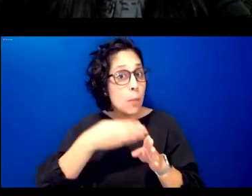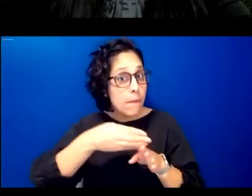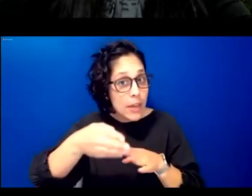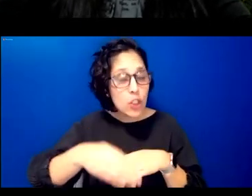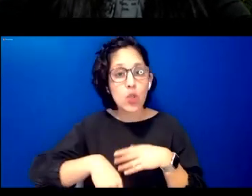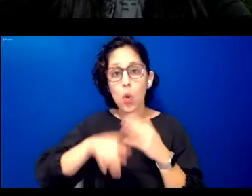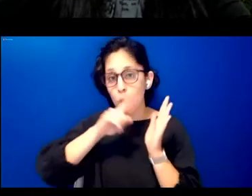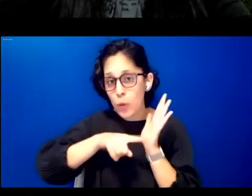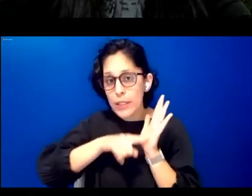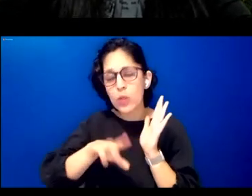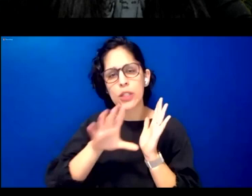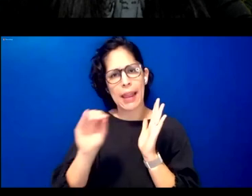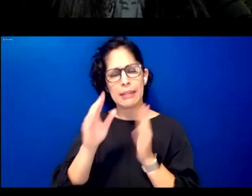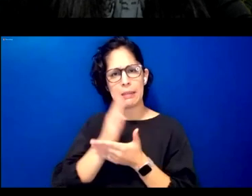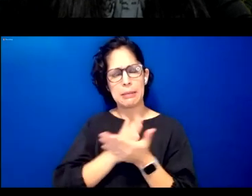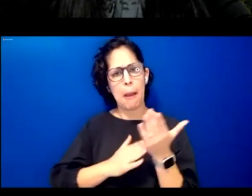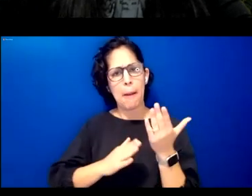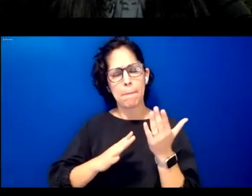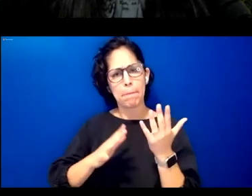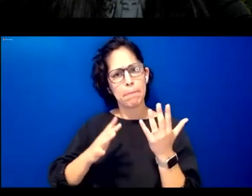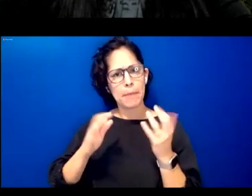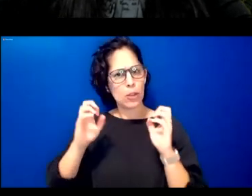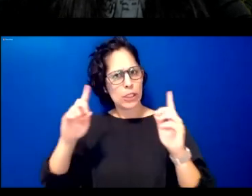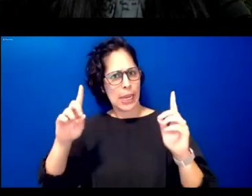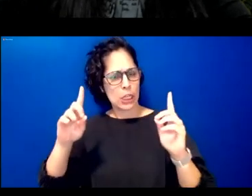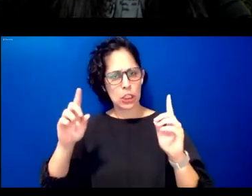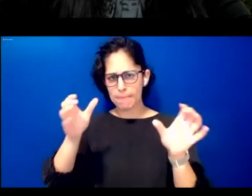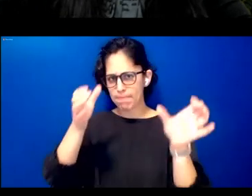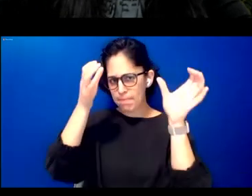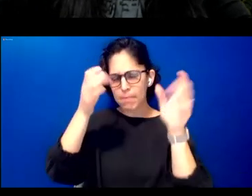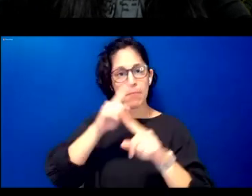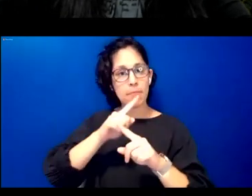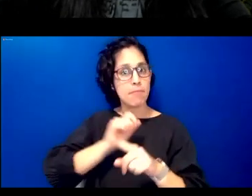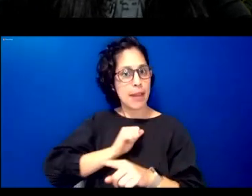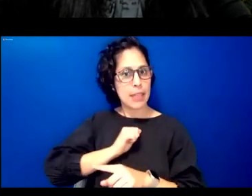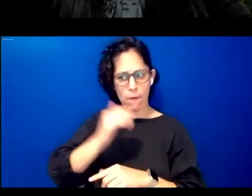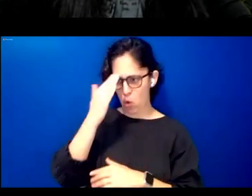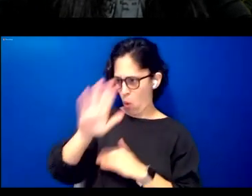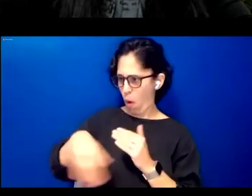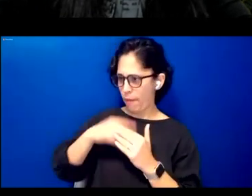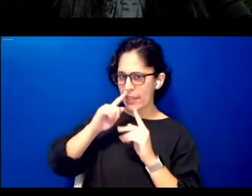and some insight i don't claim to know the answers to these questions as we need to answer